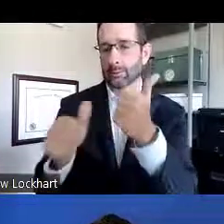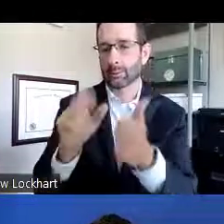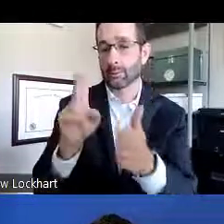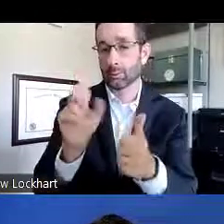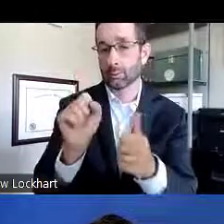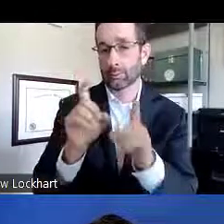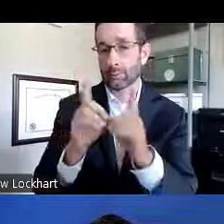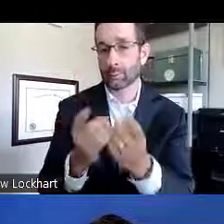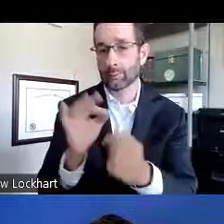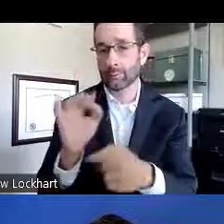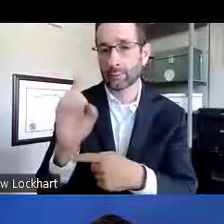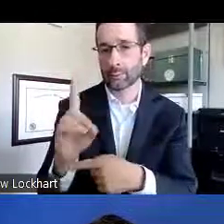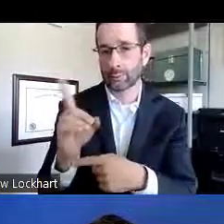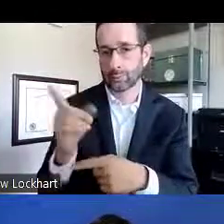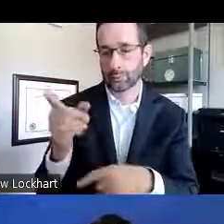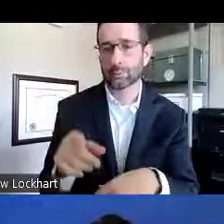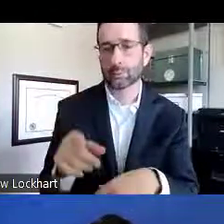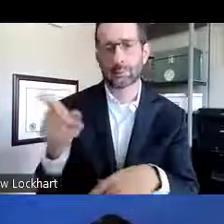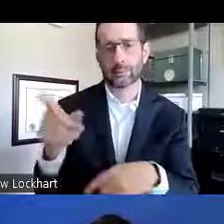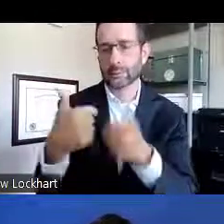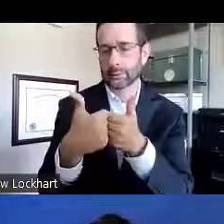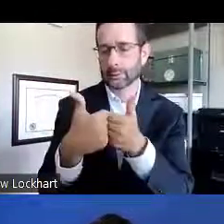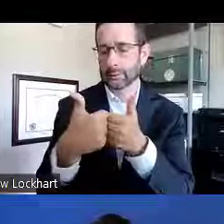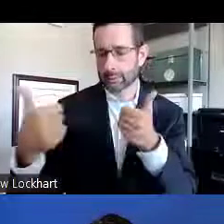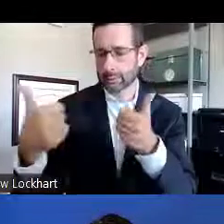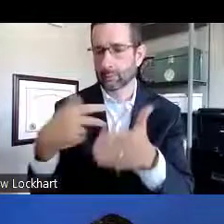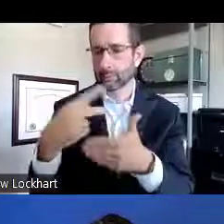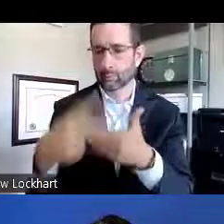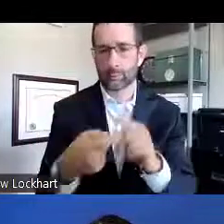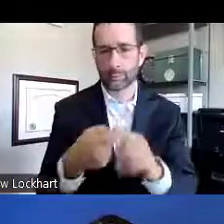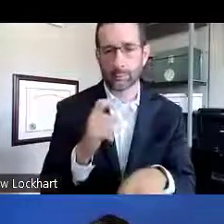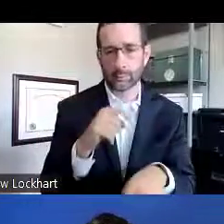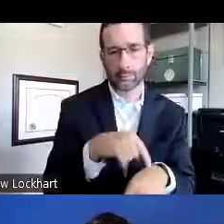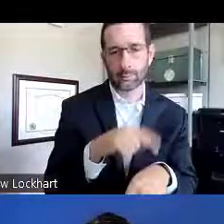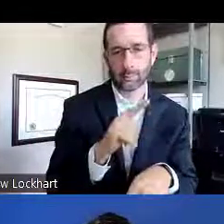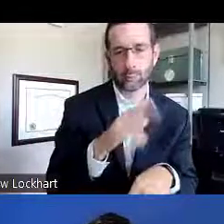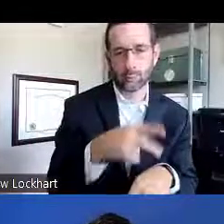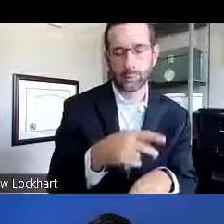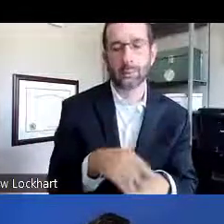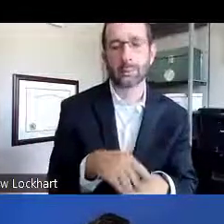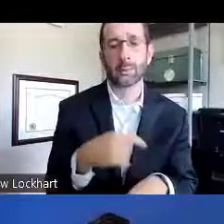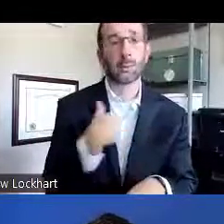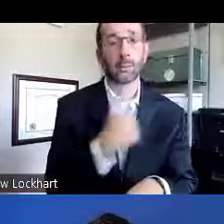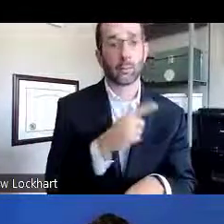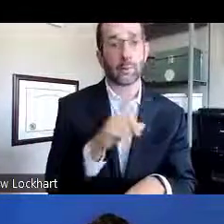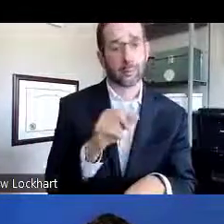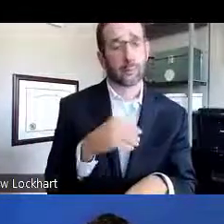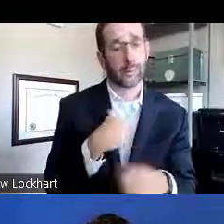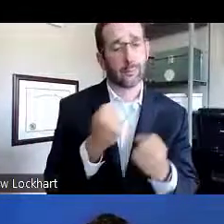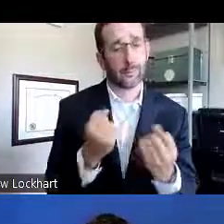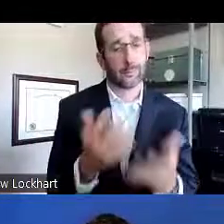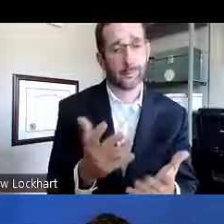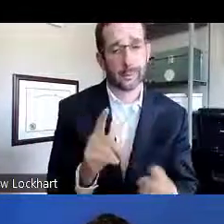so the program is under the U.S. Department of Education. That is a separate program from the LRP,